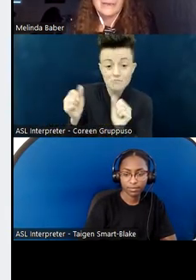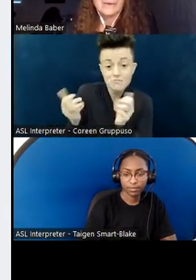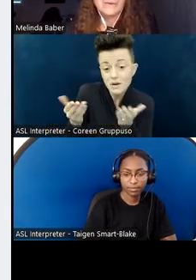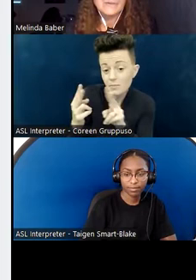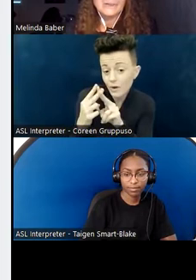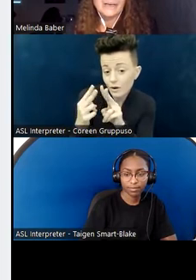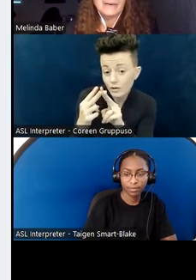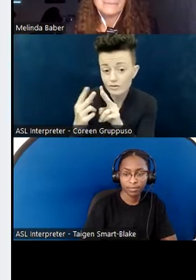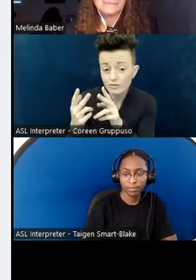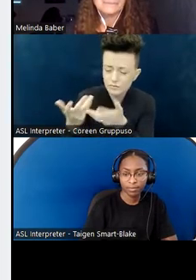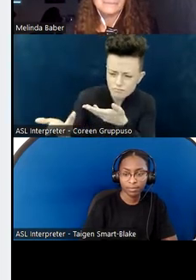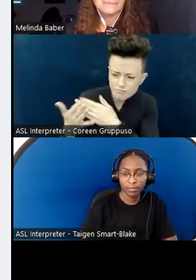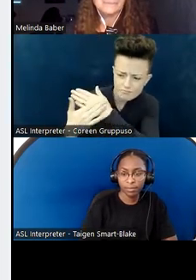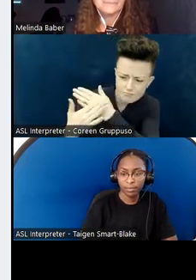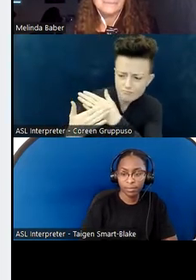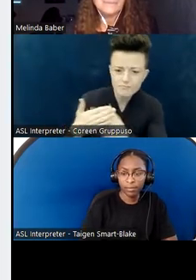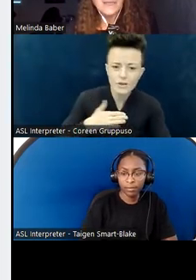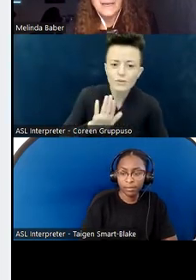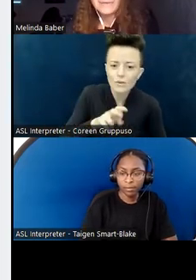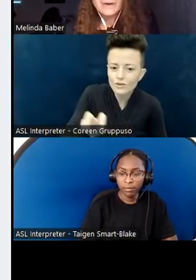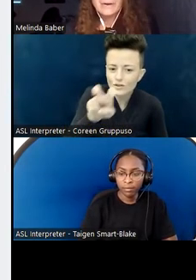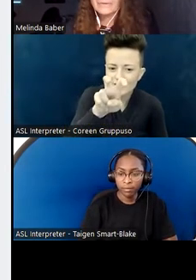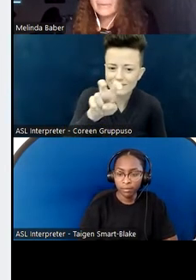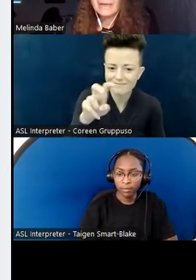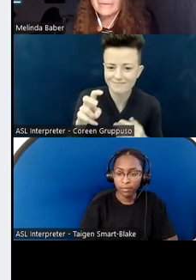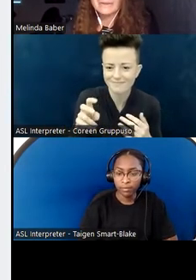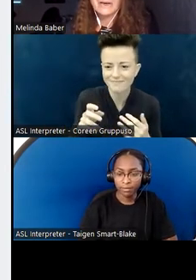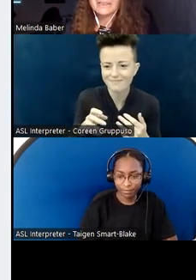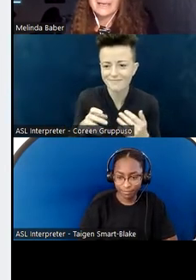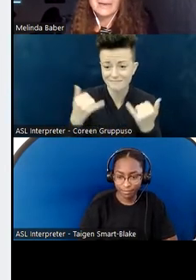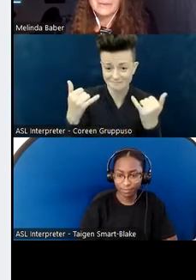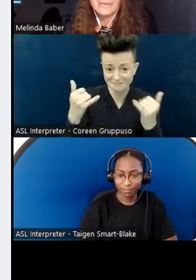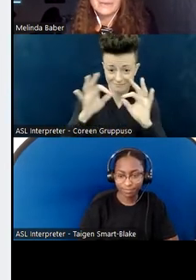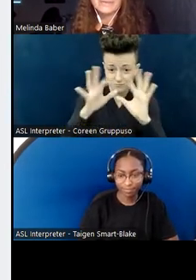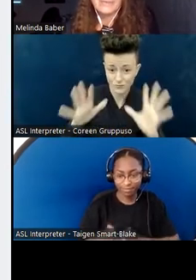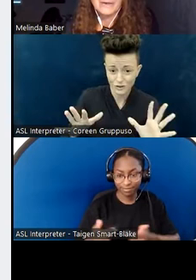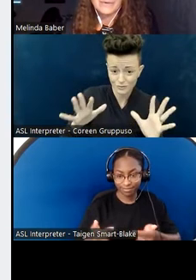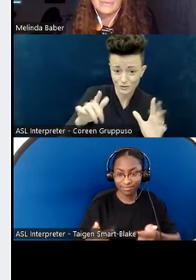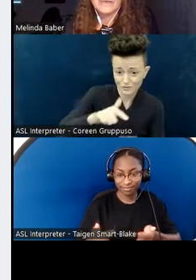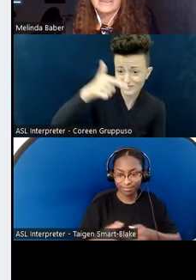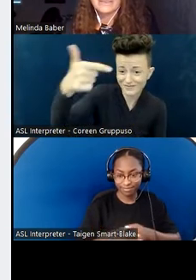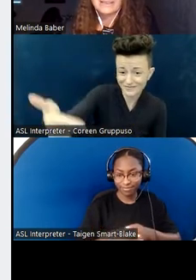in your own journey. For me, for a long time, it was books,